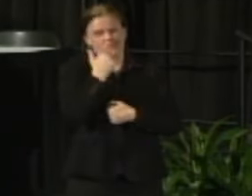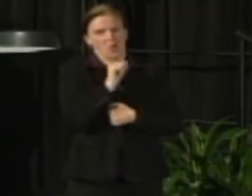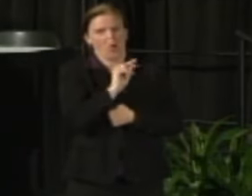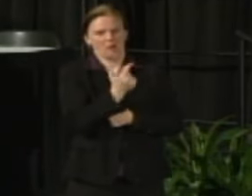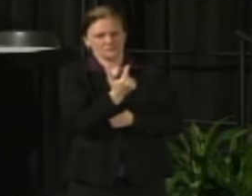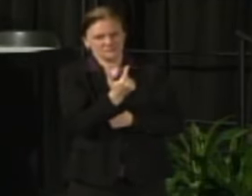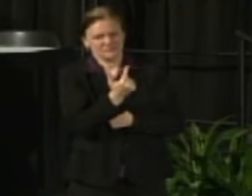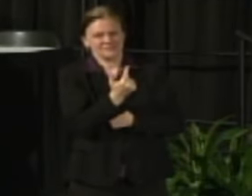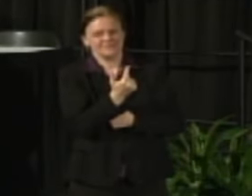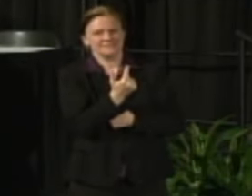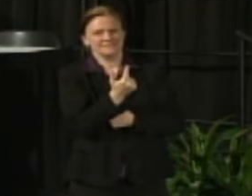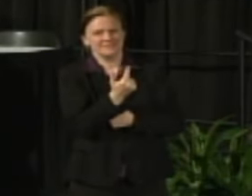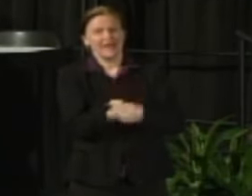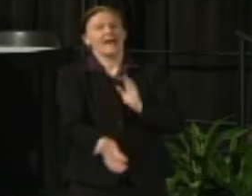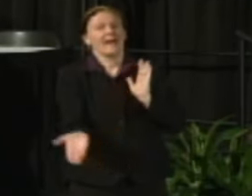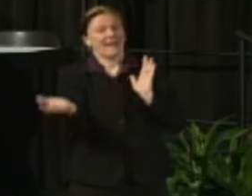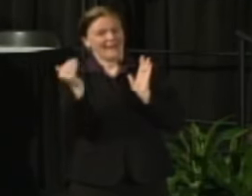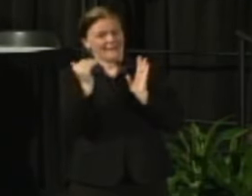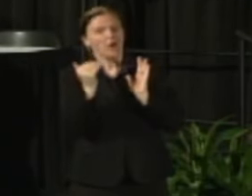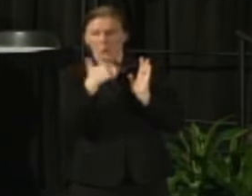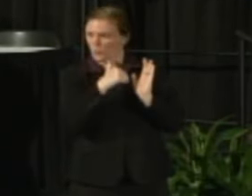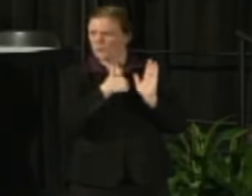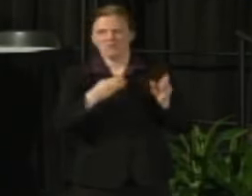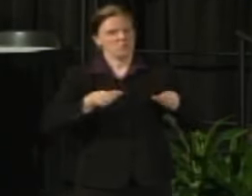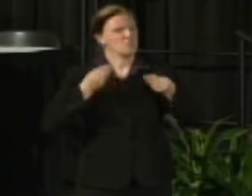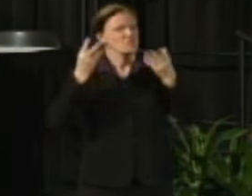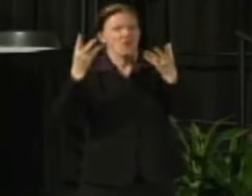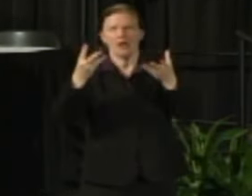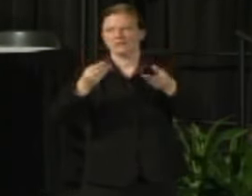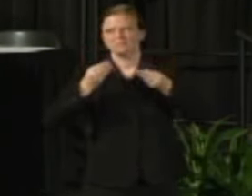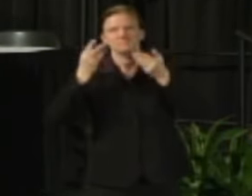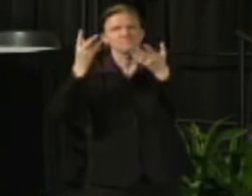We had been asked and we have been providing on a regular basis through our Finance